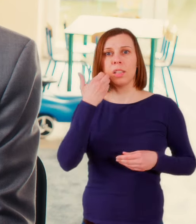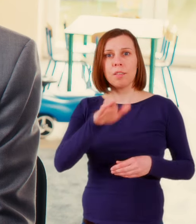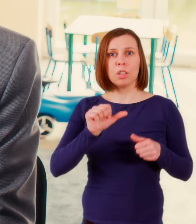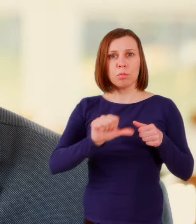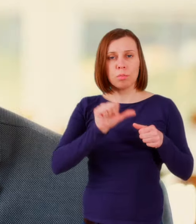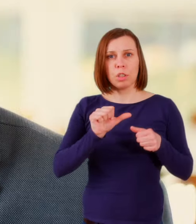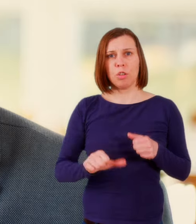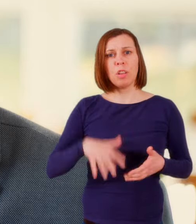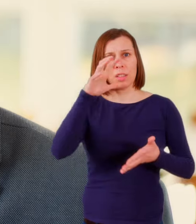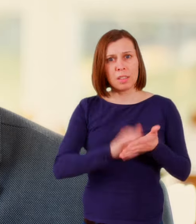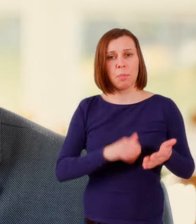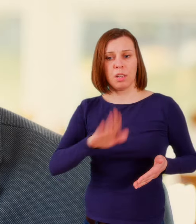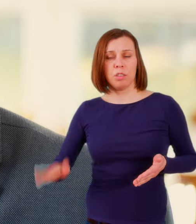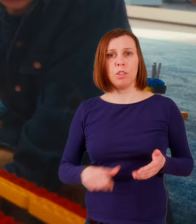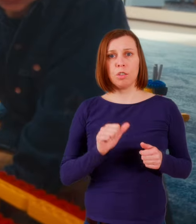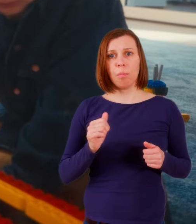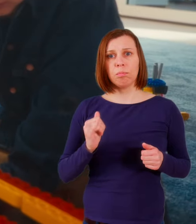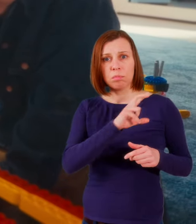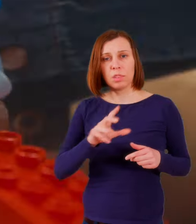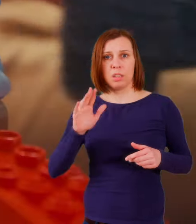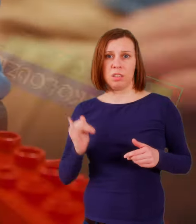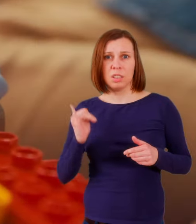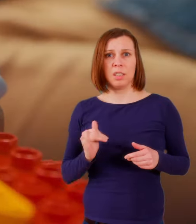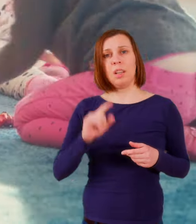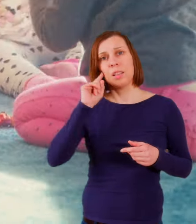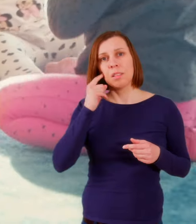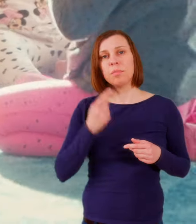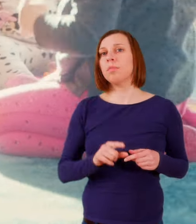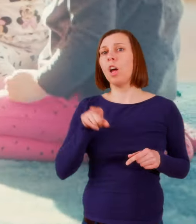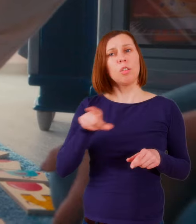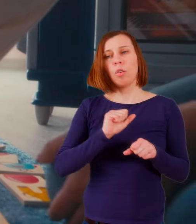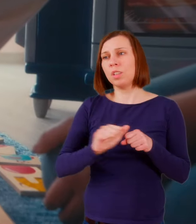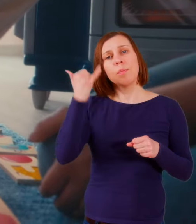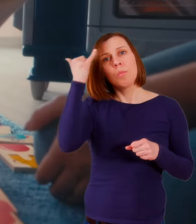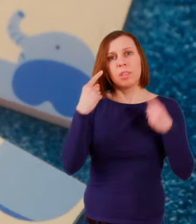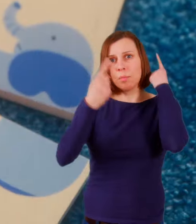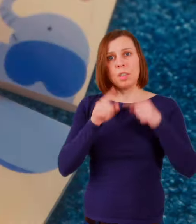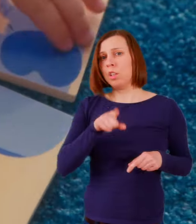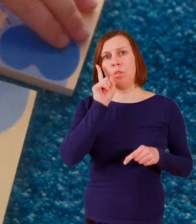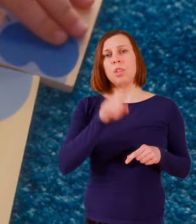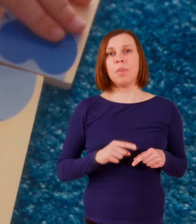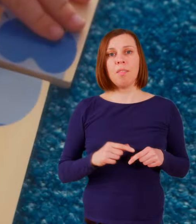preschool education takes away childhood from children. Our facility teaches through play, what makes it an unfair stereotype that.